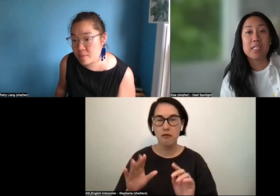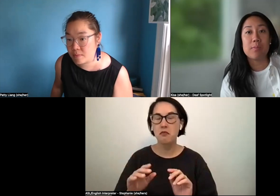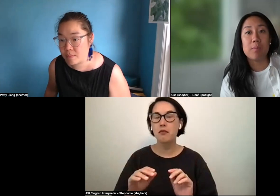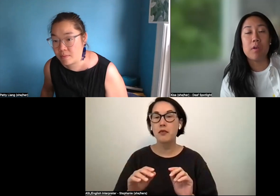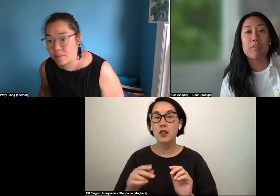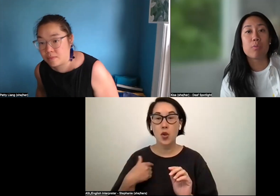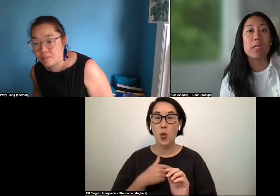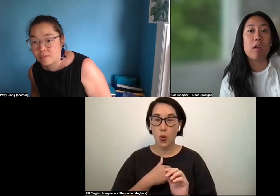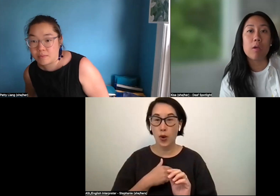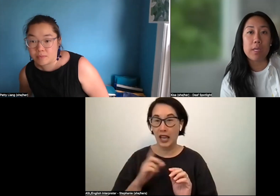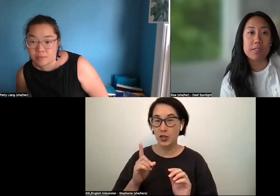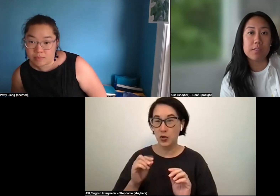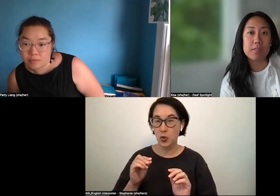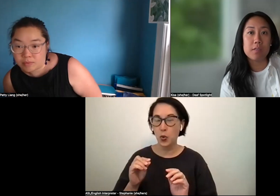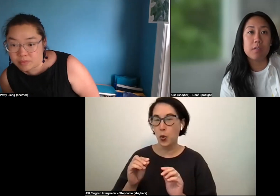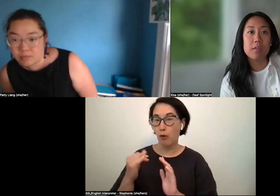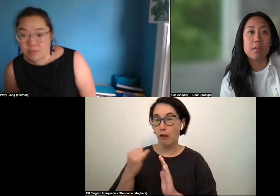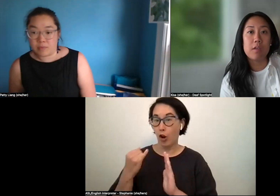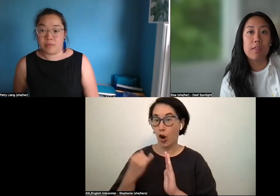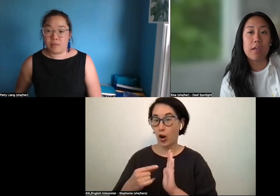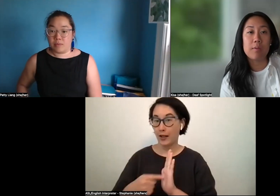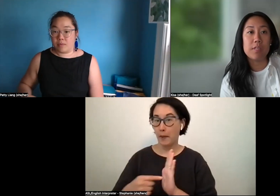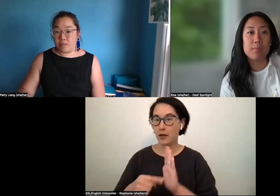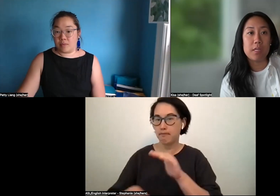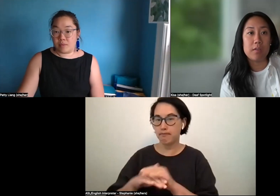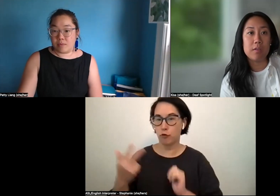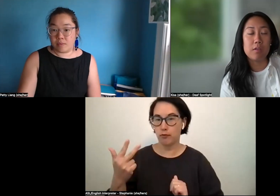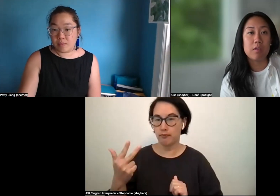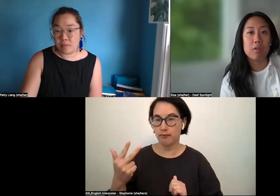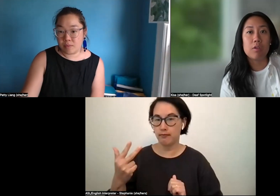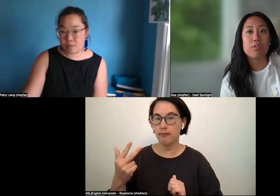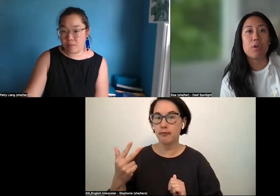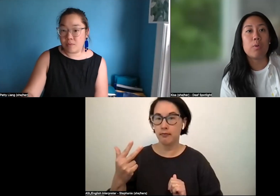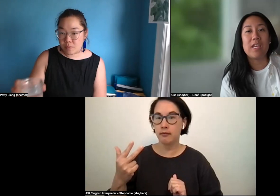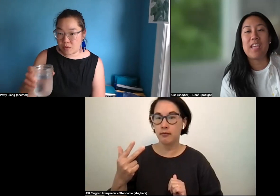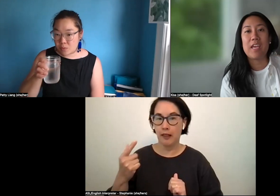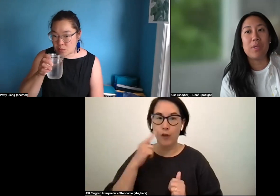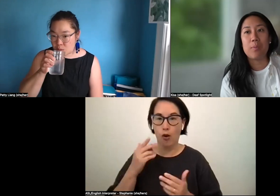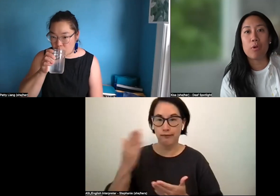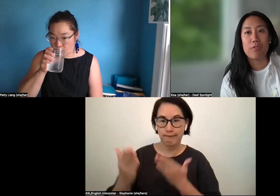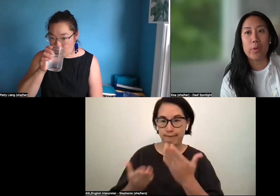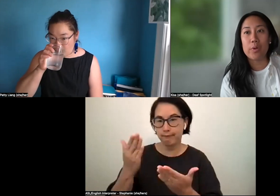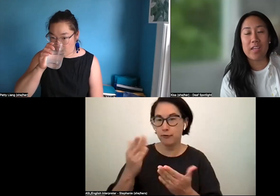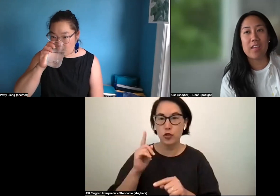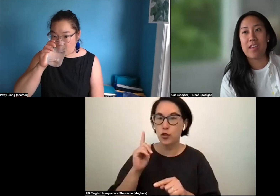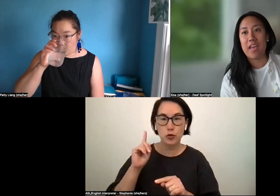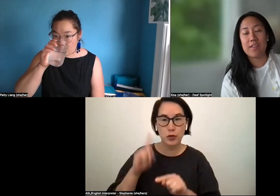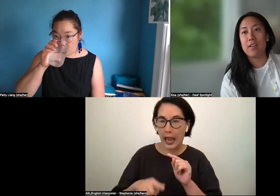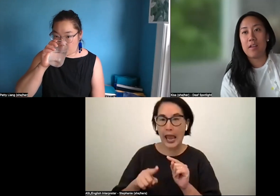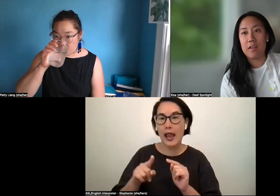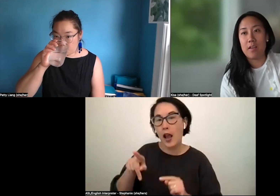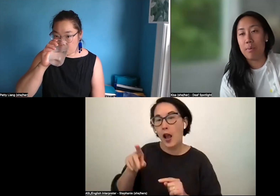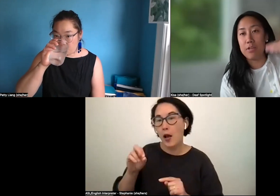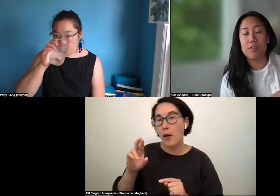maximum of three art pieces that can be submitted. So it can't be a portfolio link that has a bunch